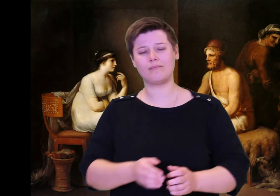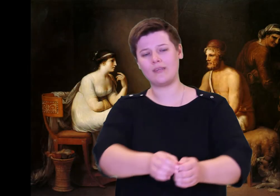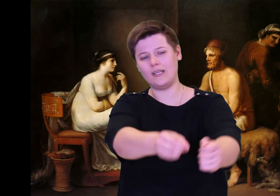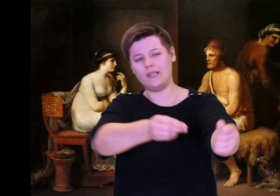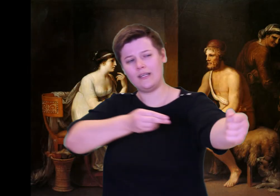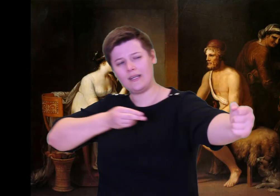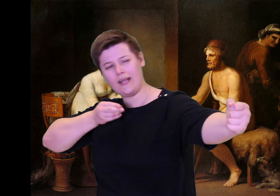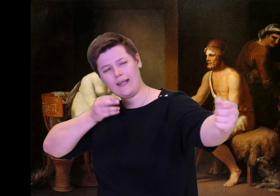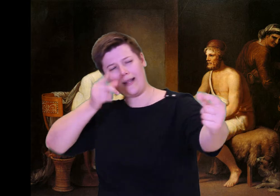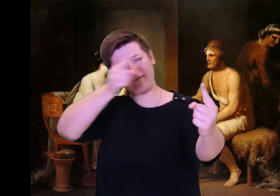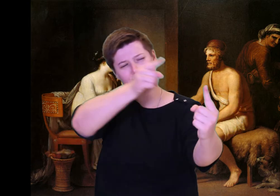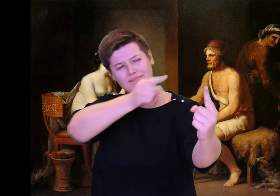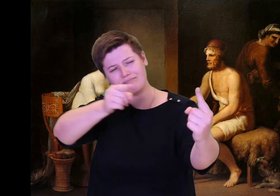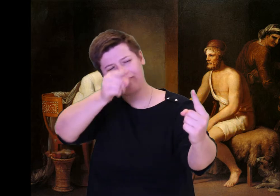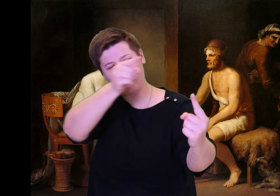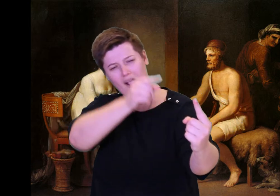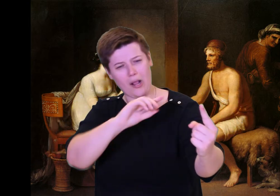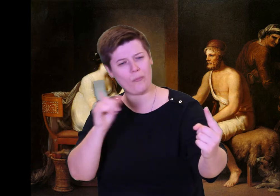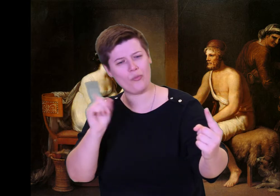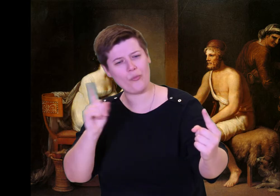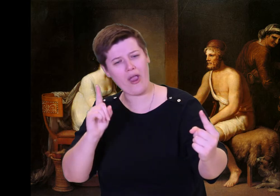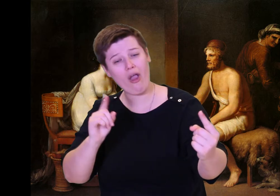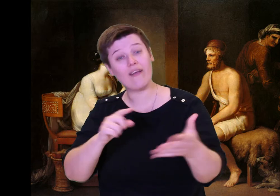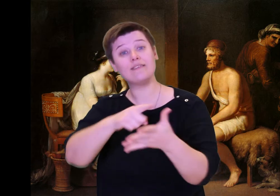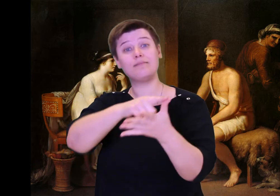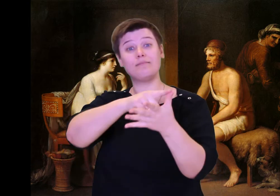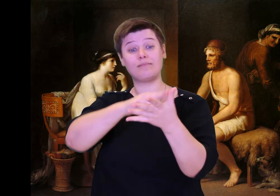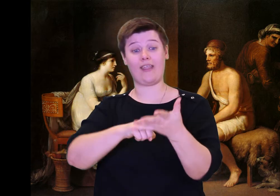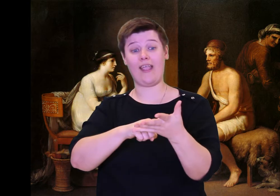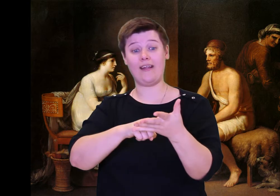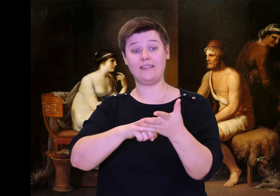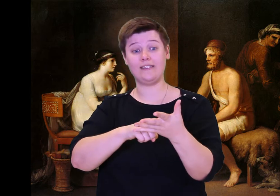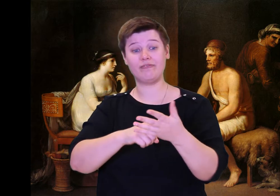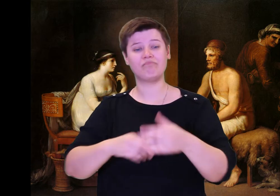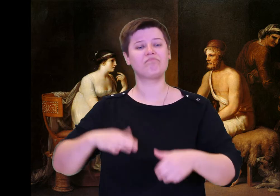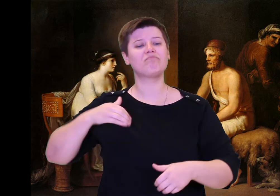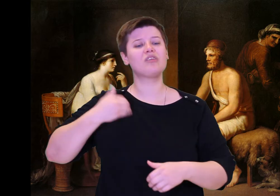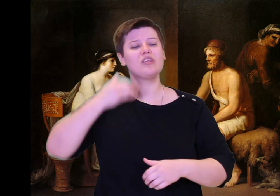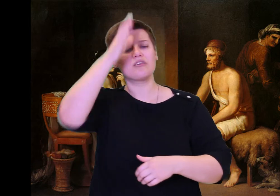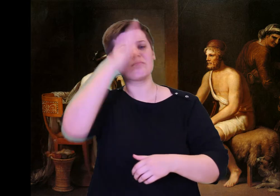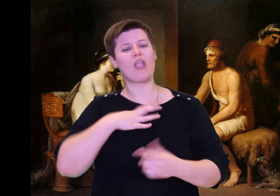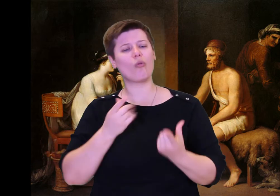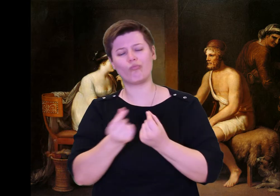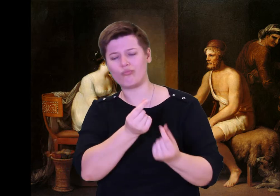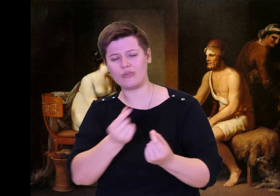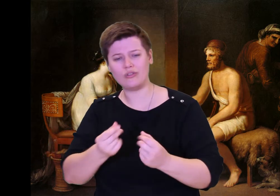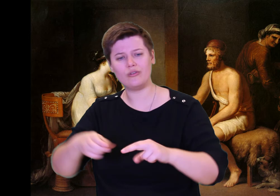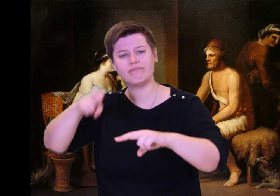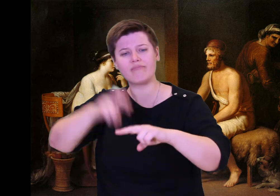He aimed his deadly arrow at Antinous. The young man sat there, just about to